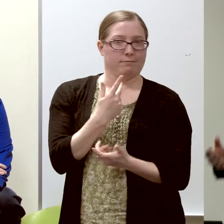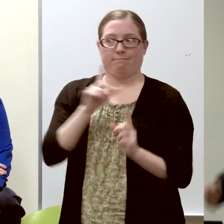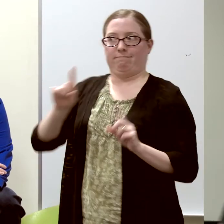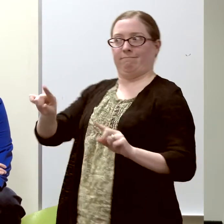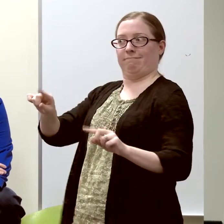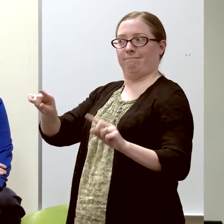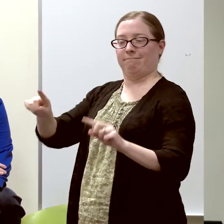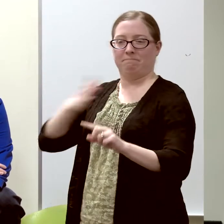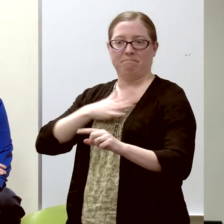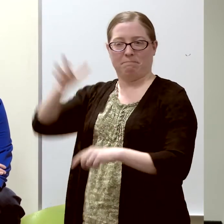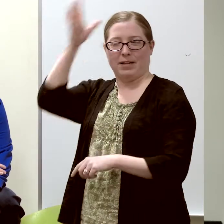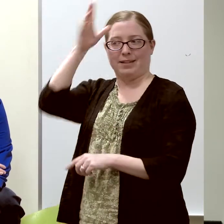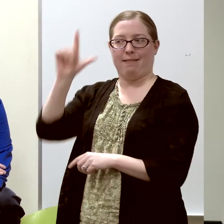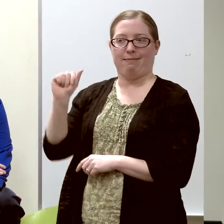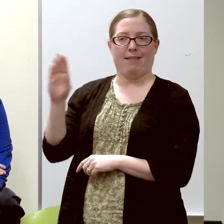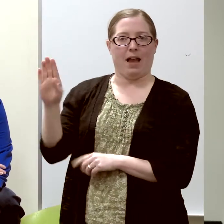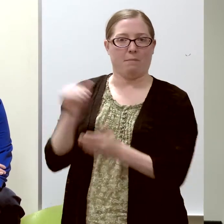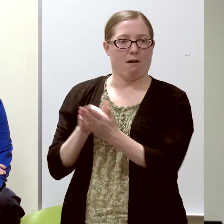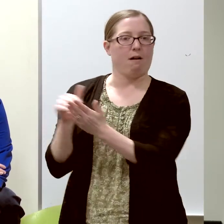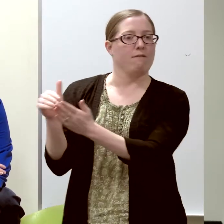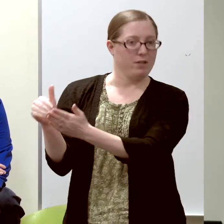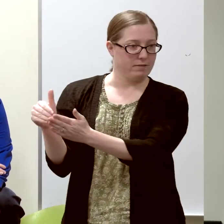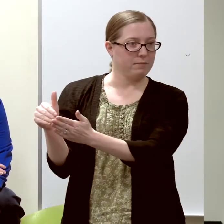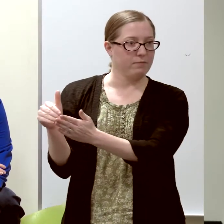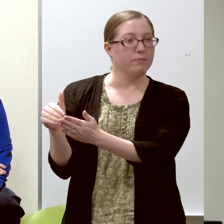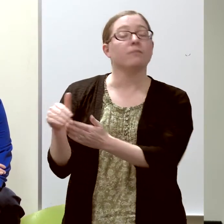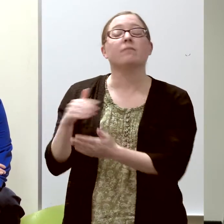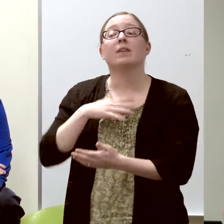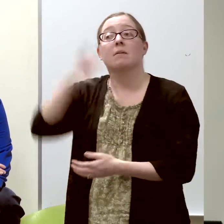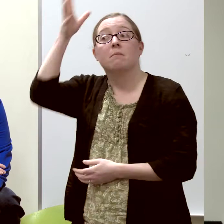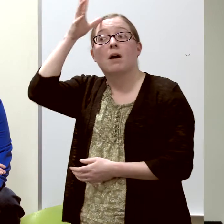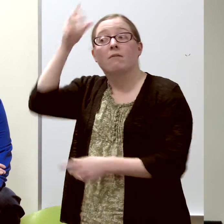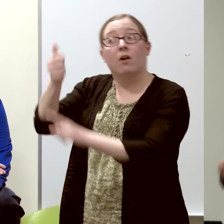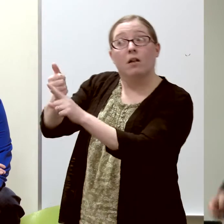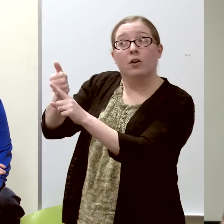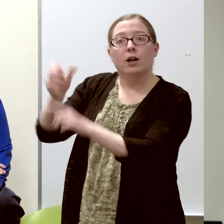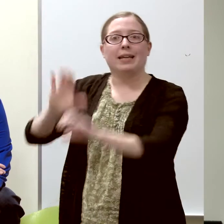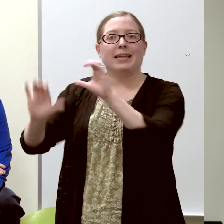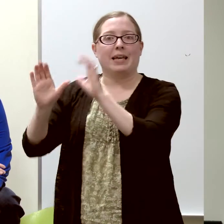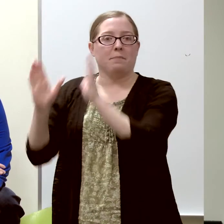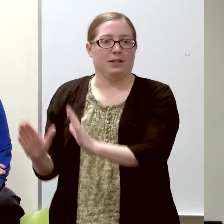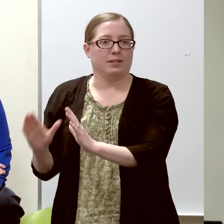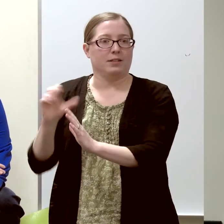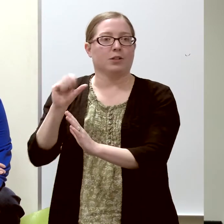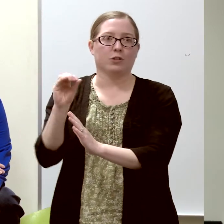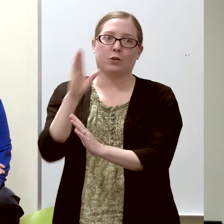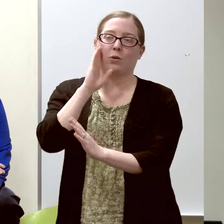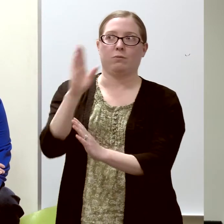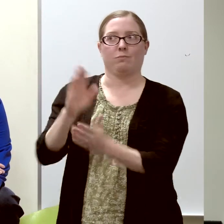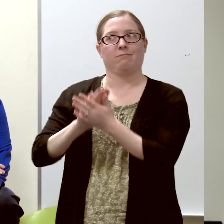in my father's laboratory. My father was a chemist, so occasionally, it would get very exciting